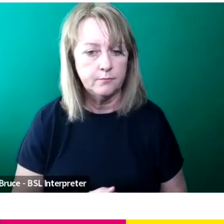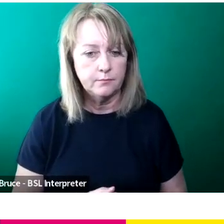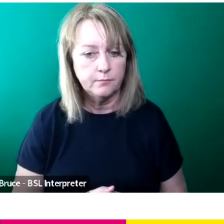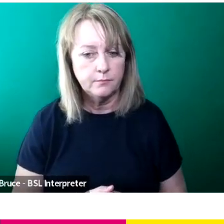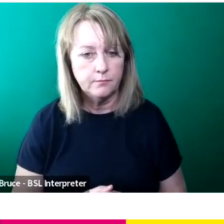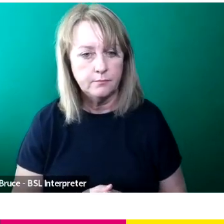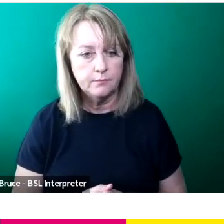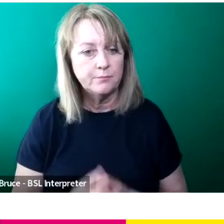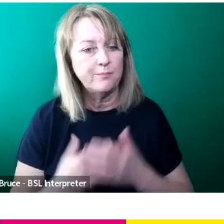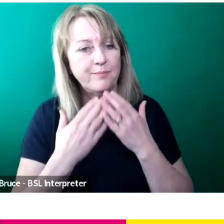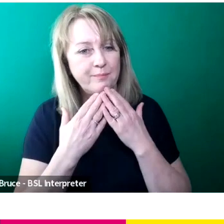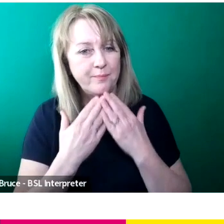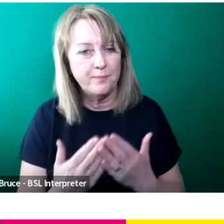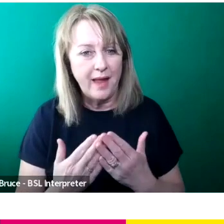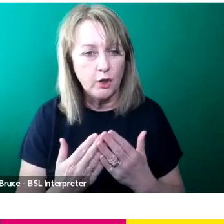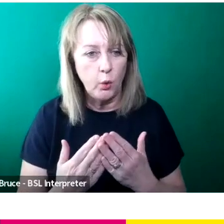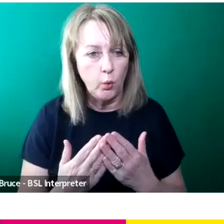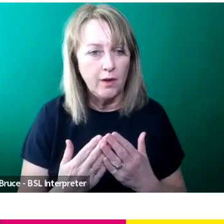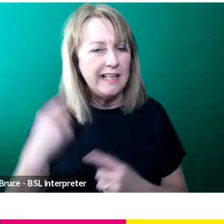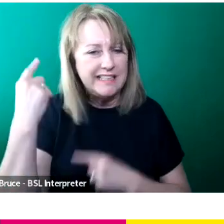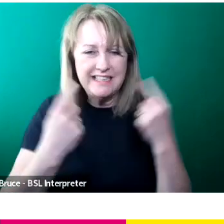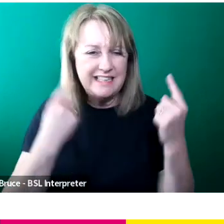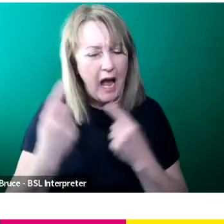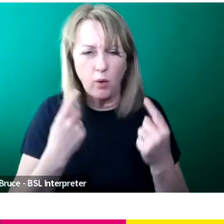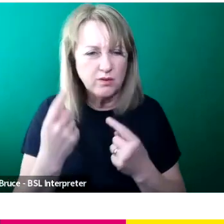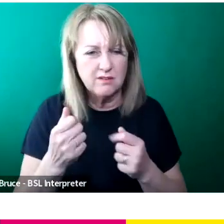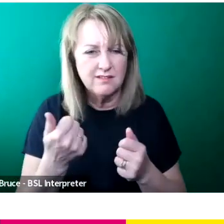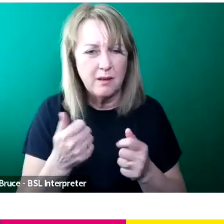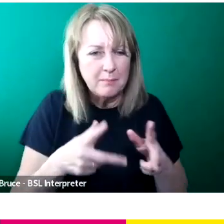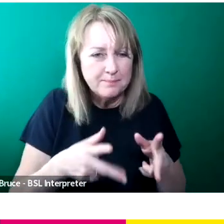Thank you very much. Our sound was a little bit funny then if it might just be our wifi, but if anyone would